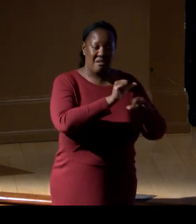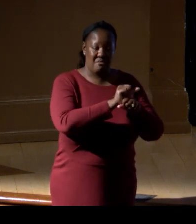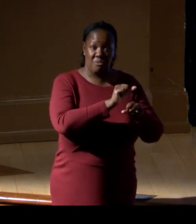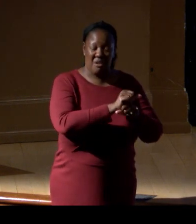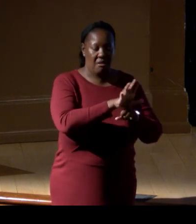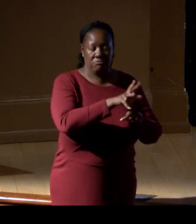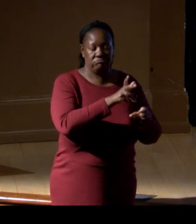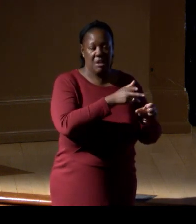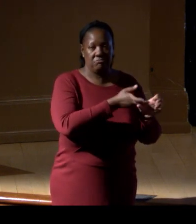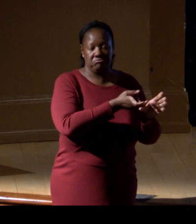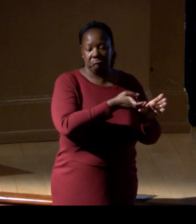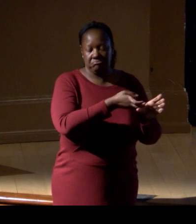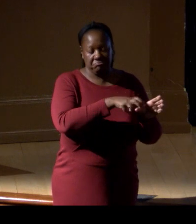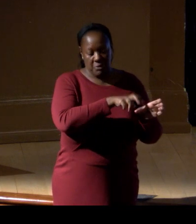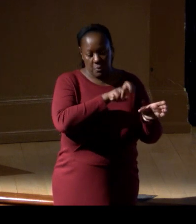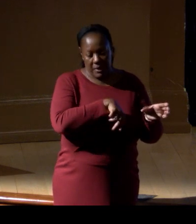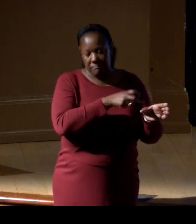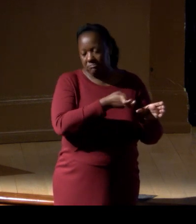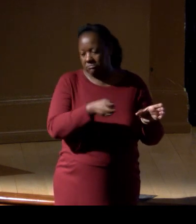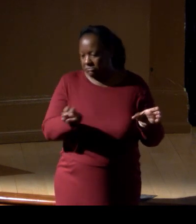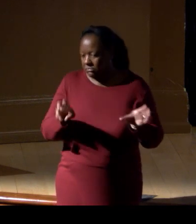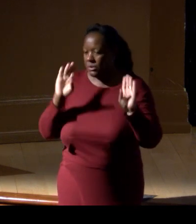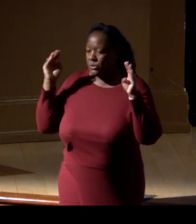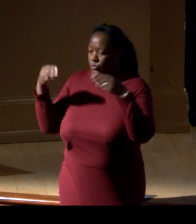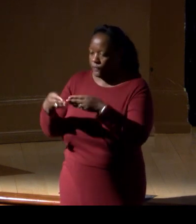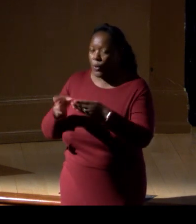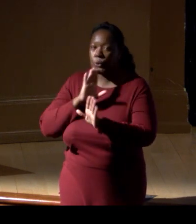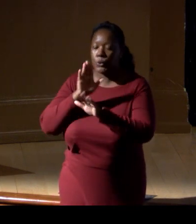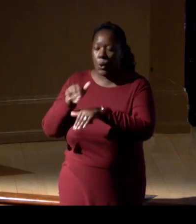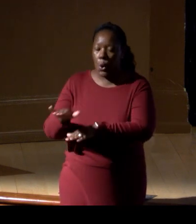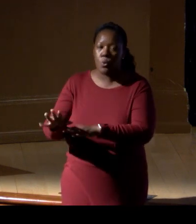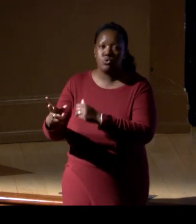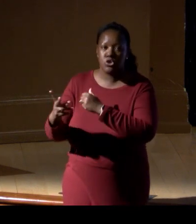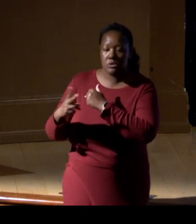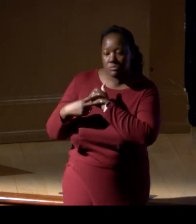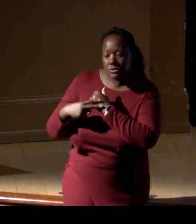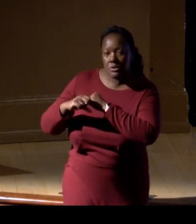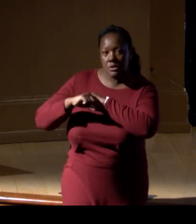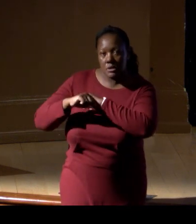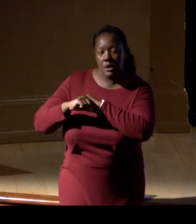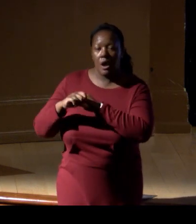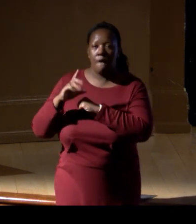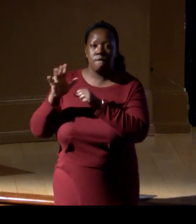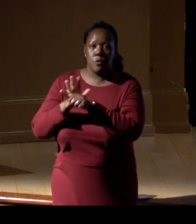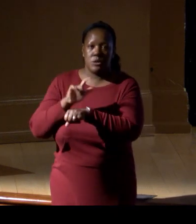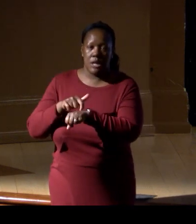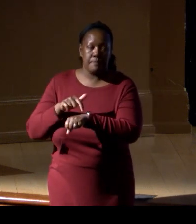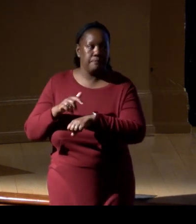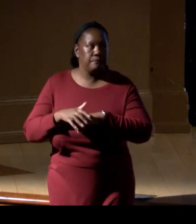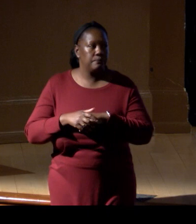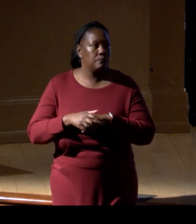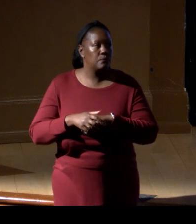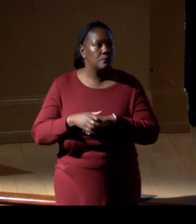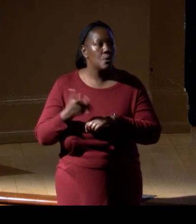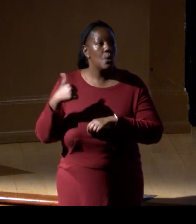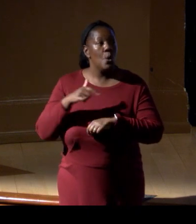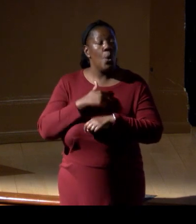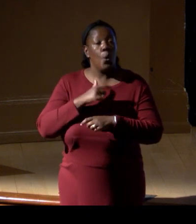to work on ocean conservation full-time, and at Pristine Seas, we work on, we help governments,